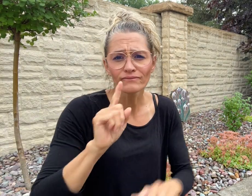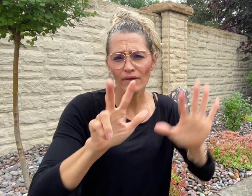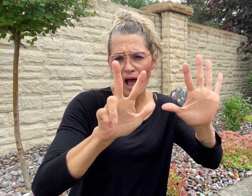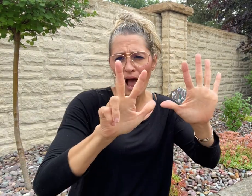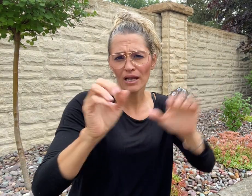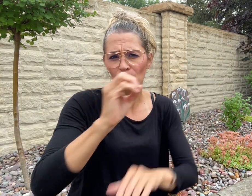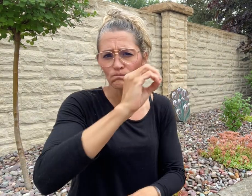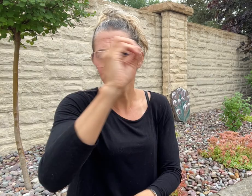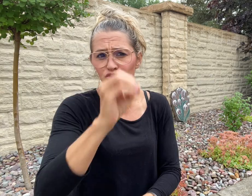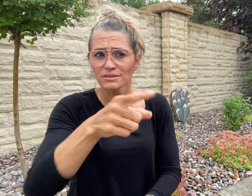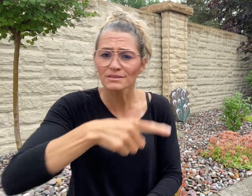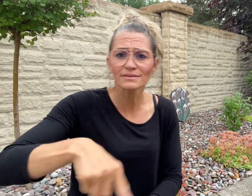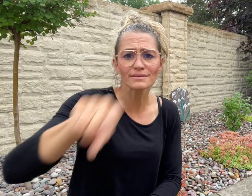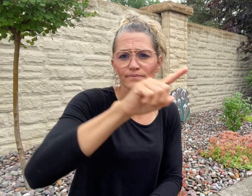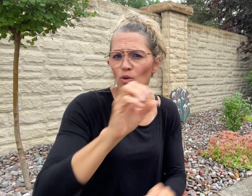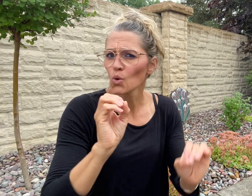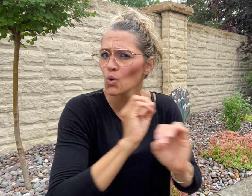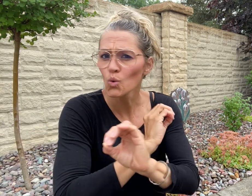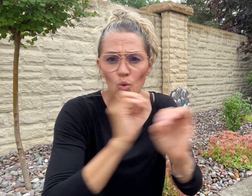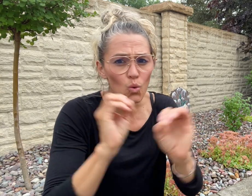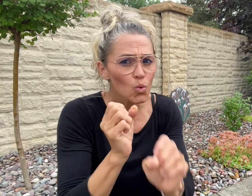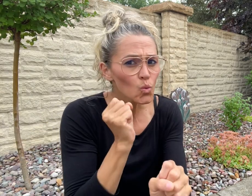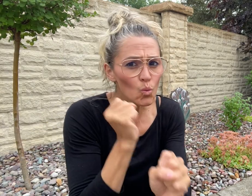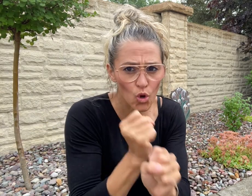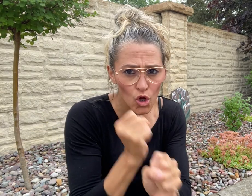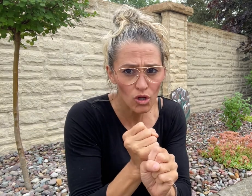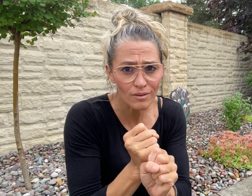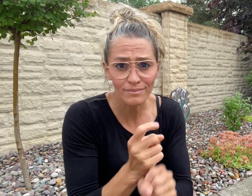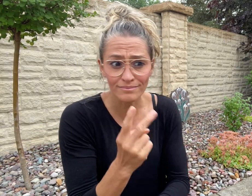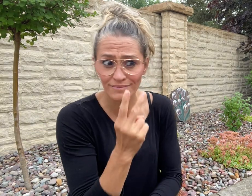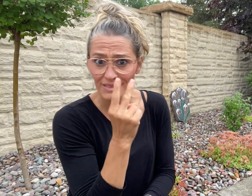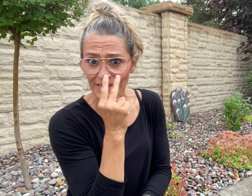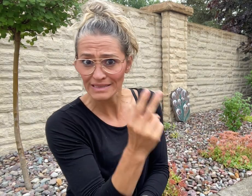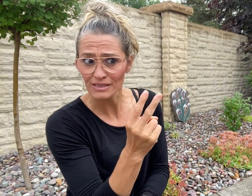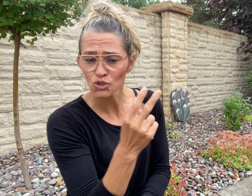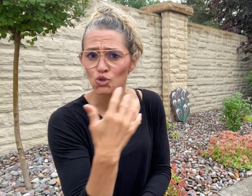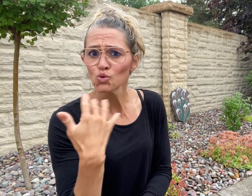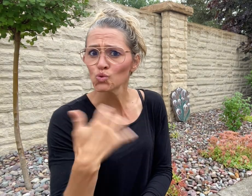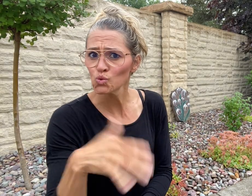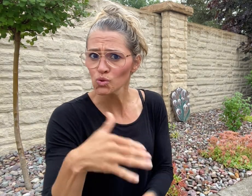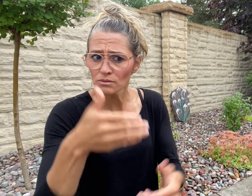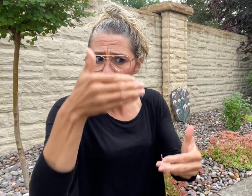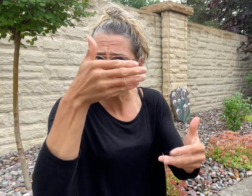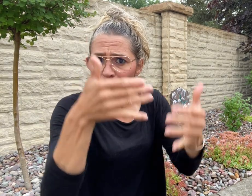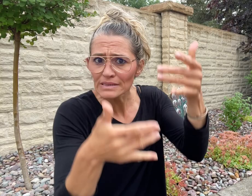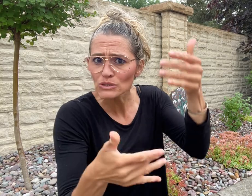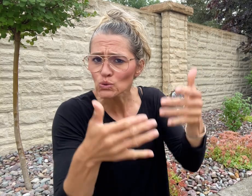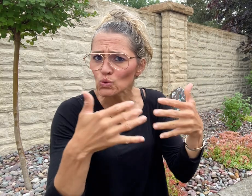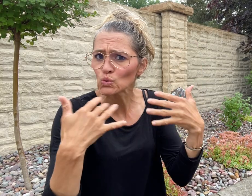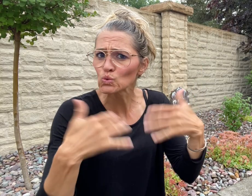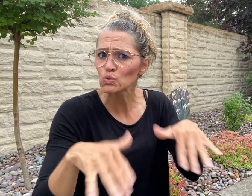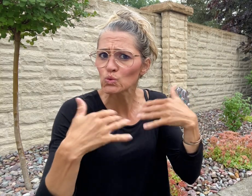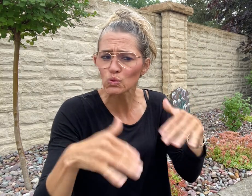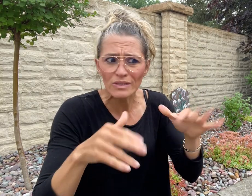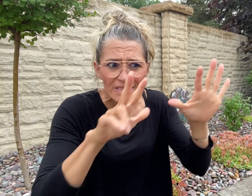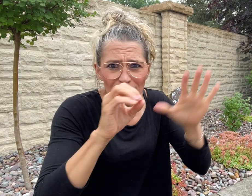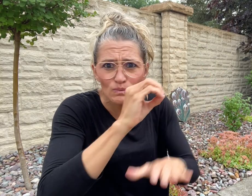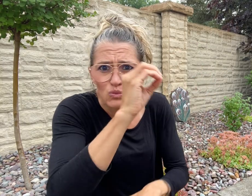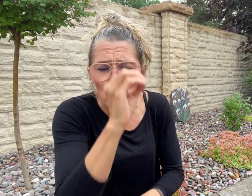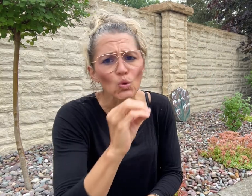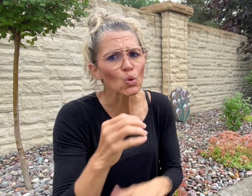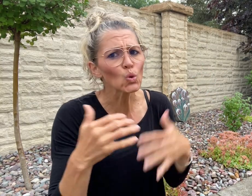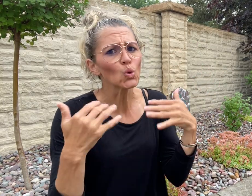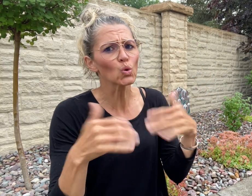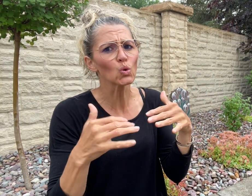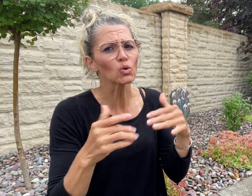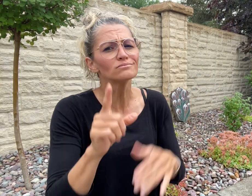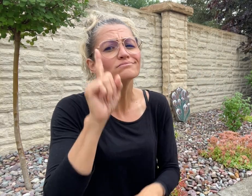Over 80% of them are unemployed, and we seek to change